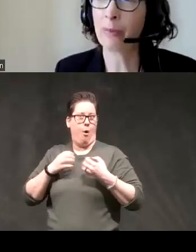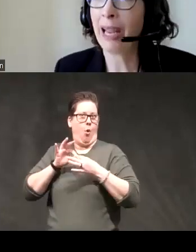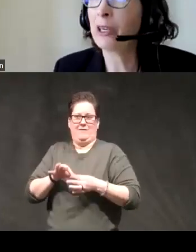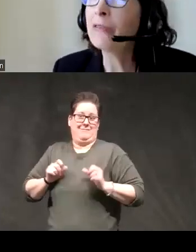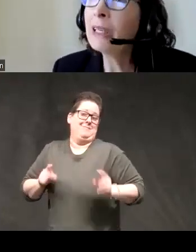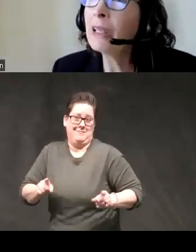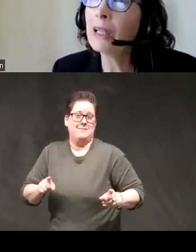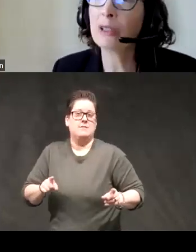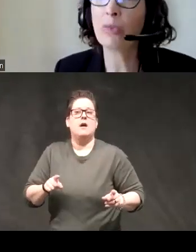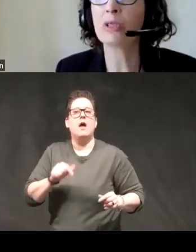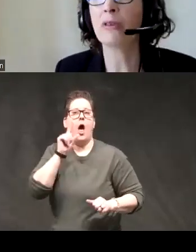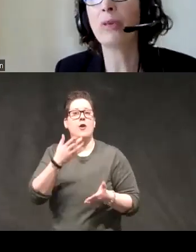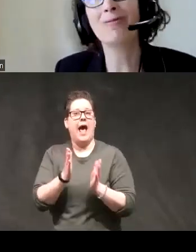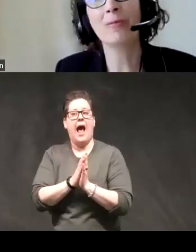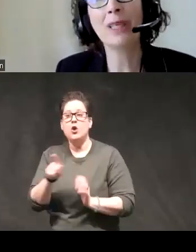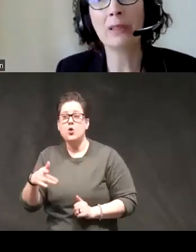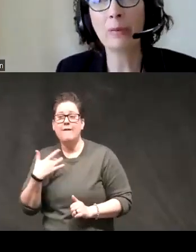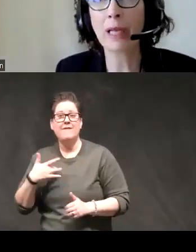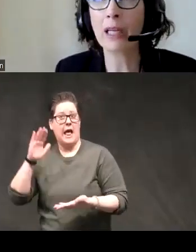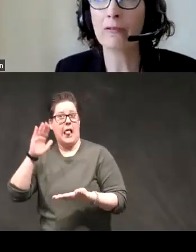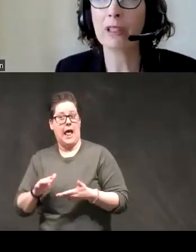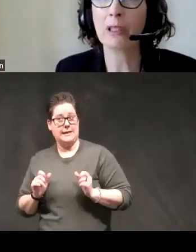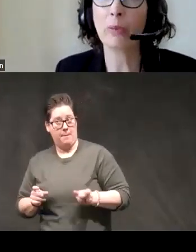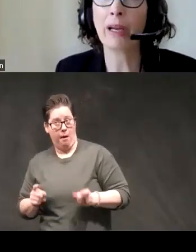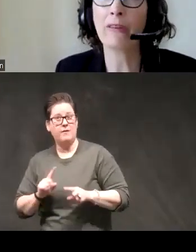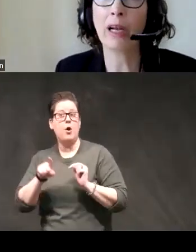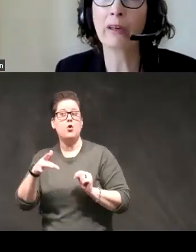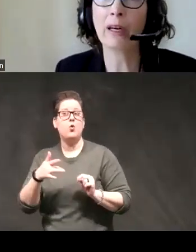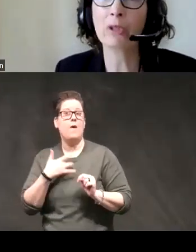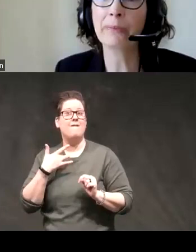them hey are you feeling less impulsive but is it making a difference in your behavioral outcomes